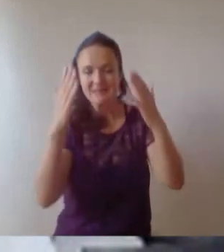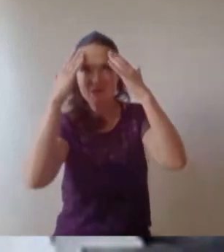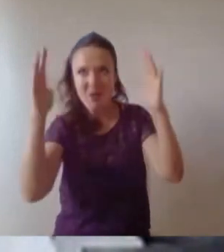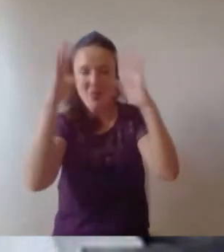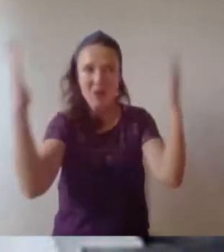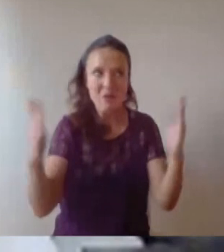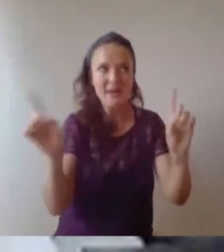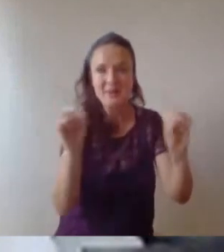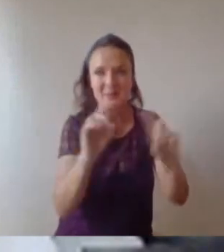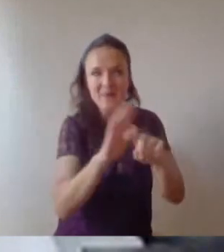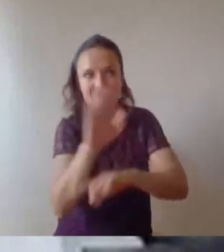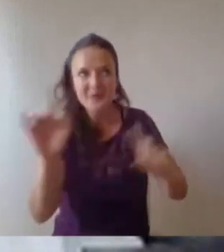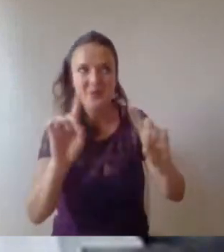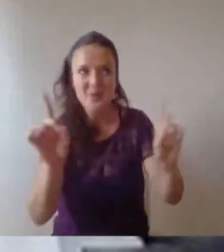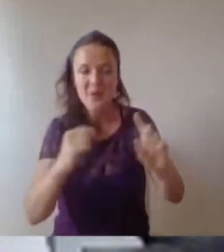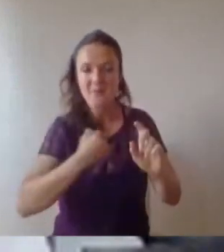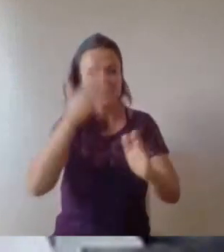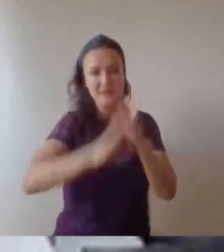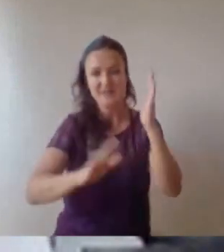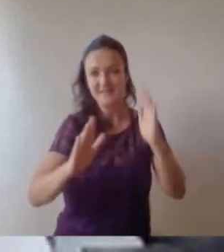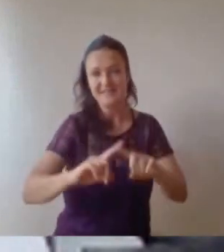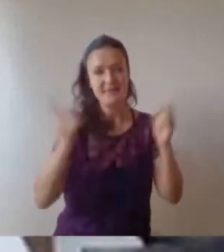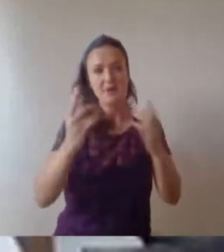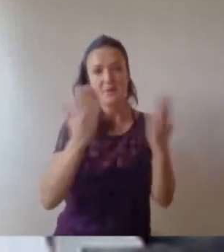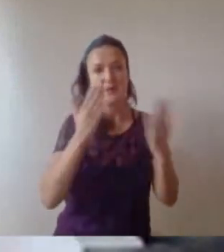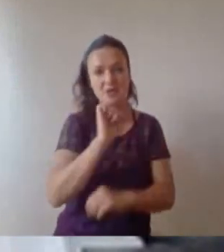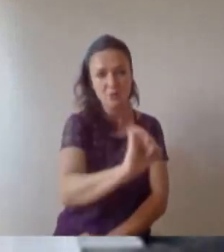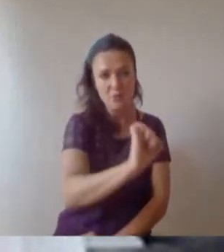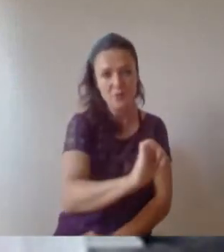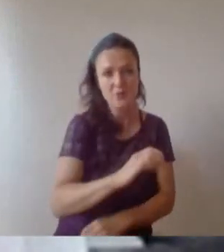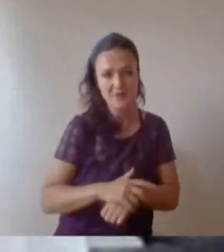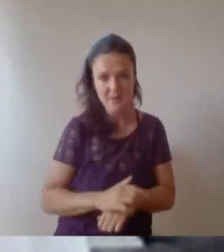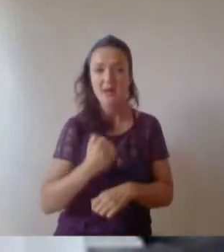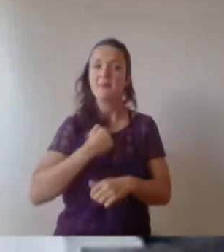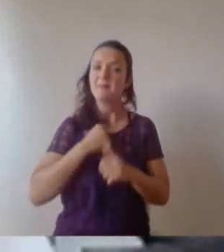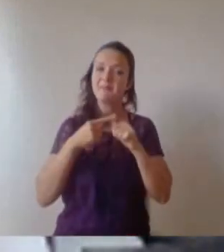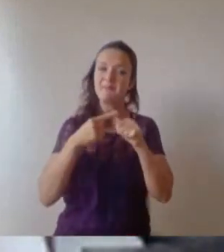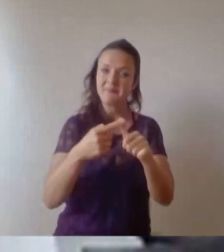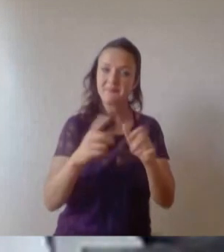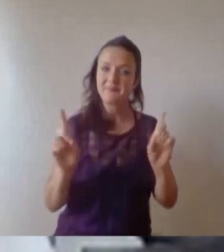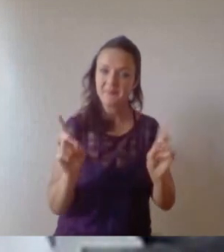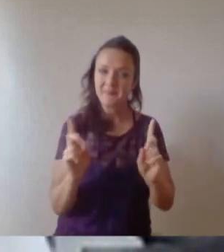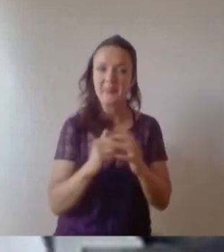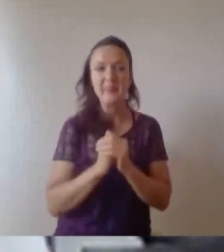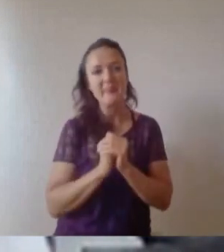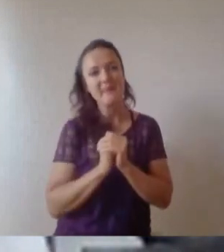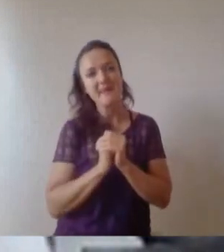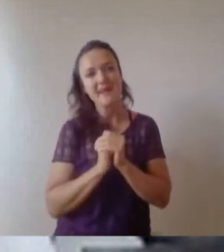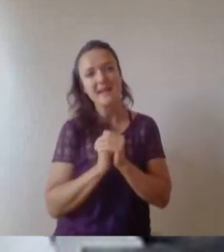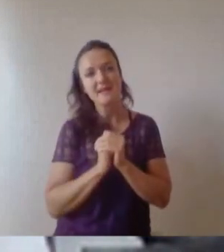advice for you would be to try and see the opportunities in the changing times that we're going